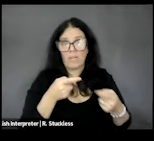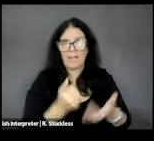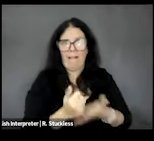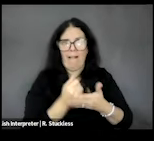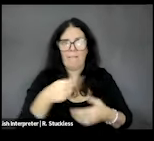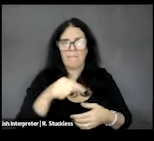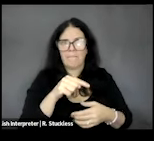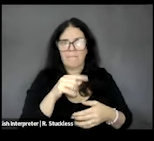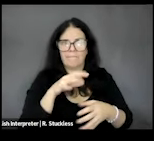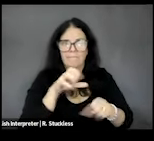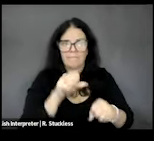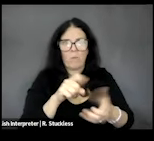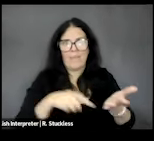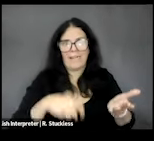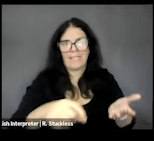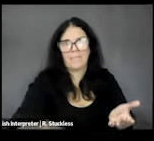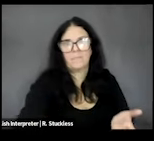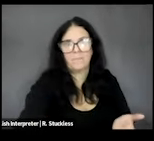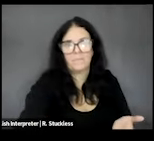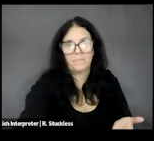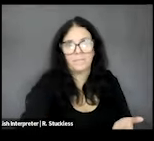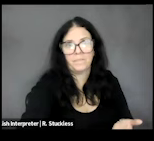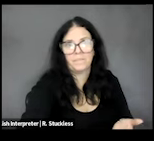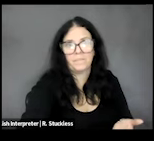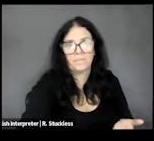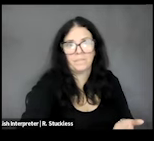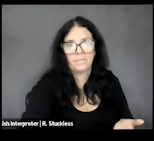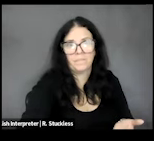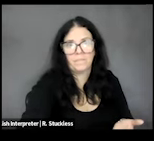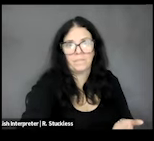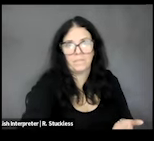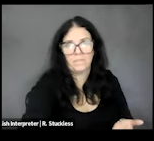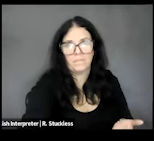they need in unstable times so that they can live out their best quality of life while on